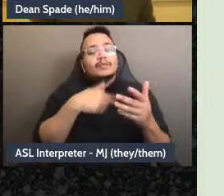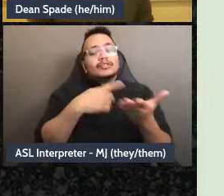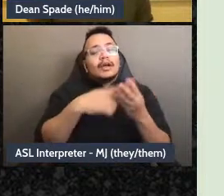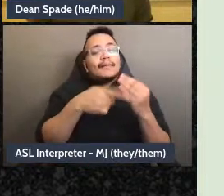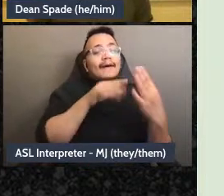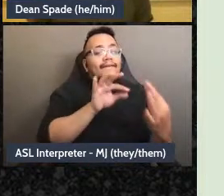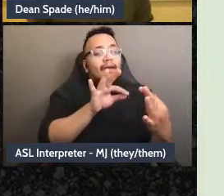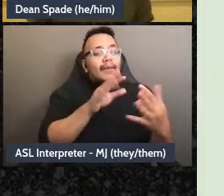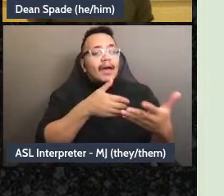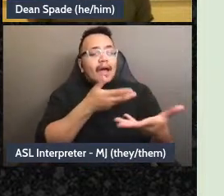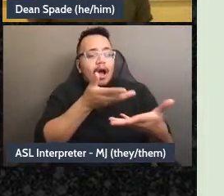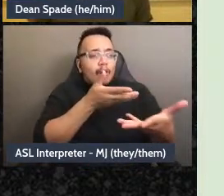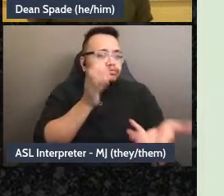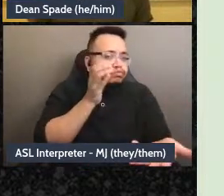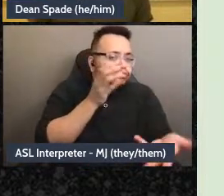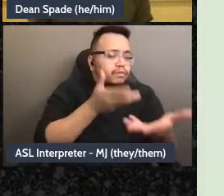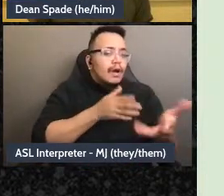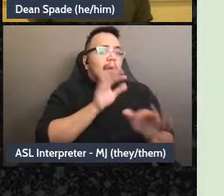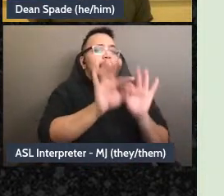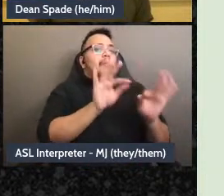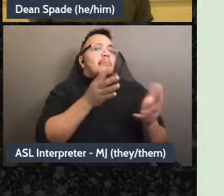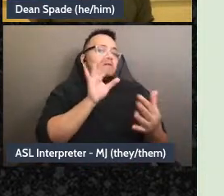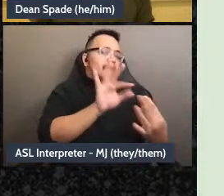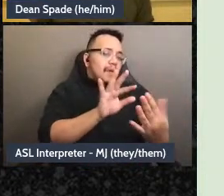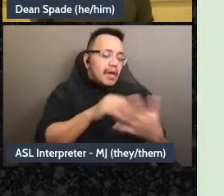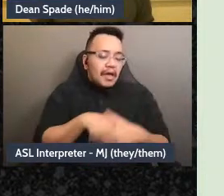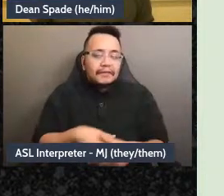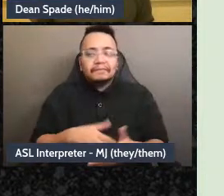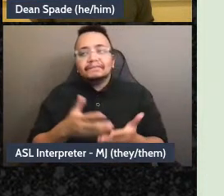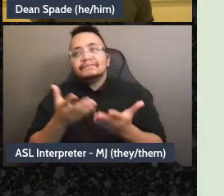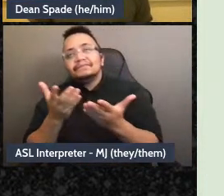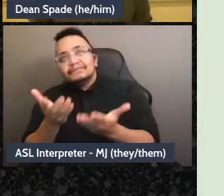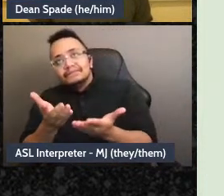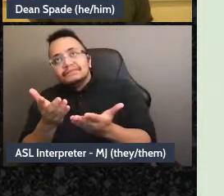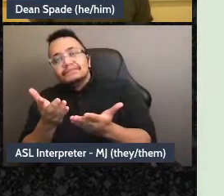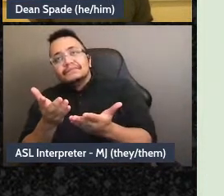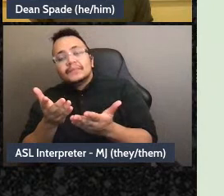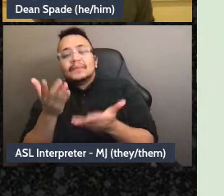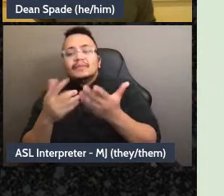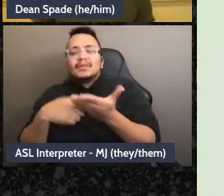or we're going to have a training where we talk together about capacity and how we want to talk